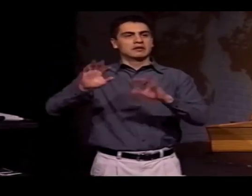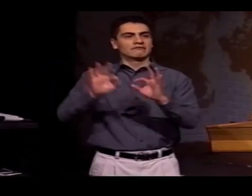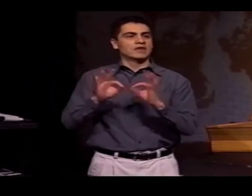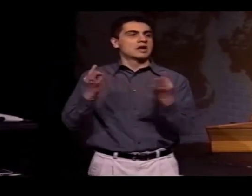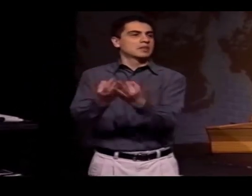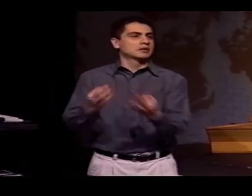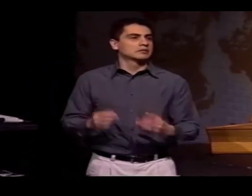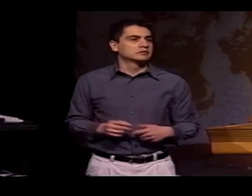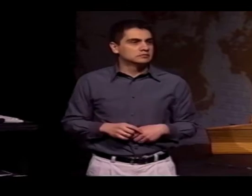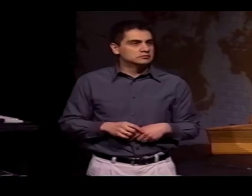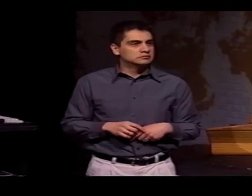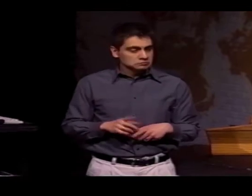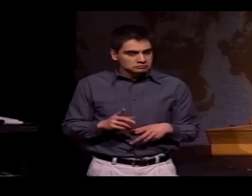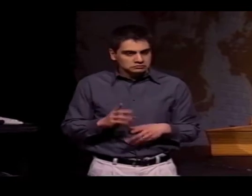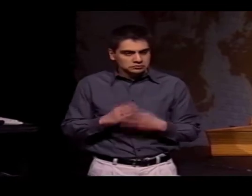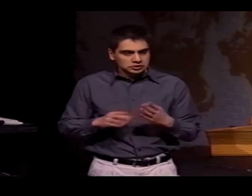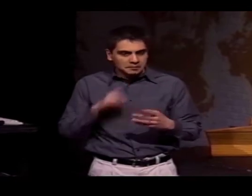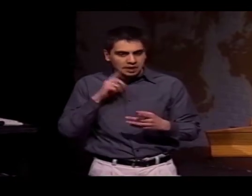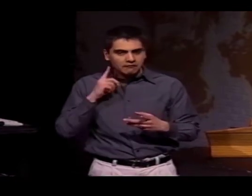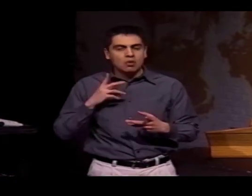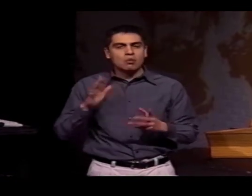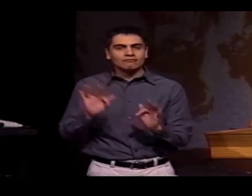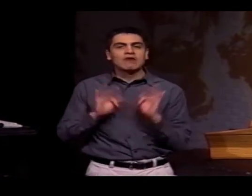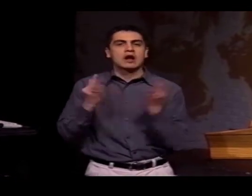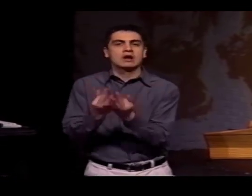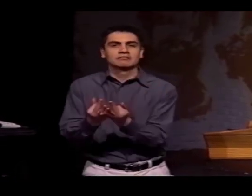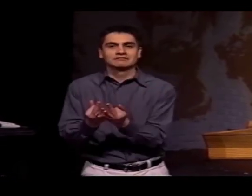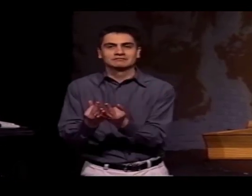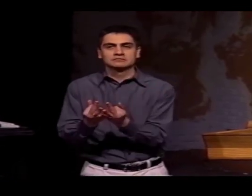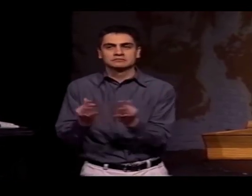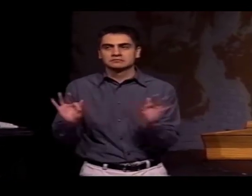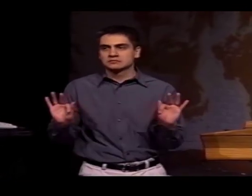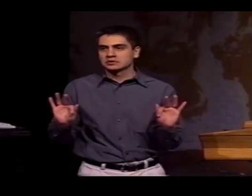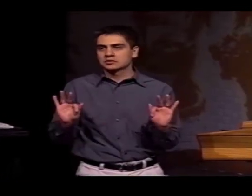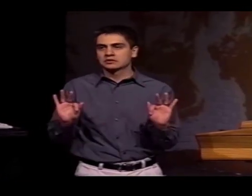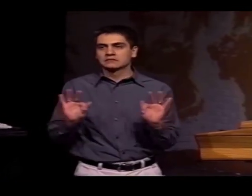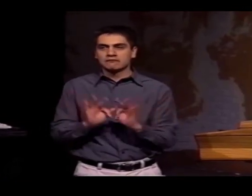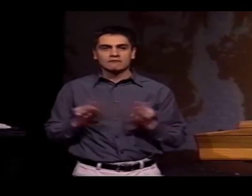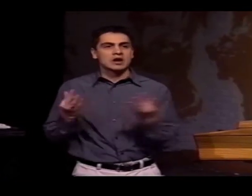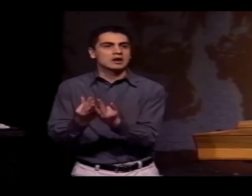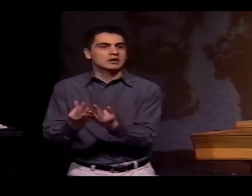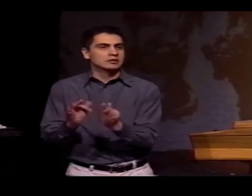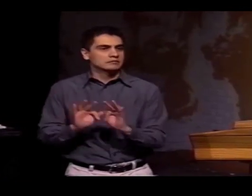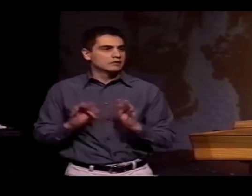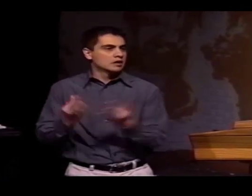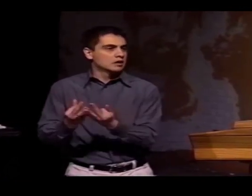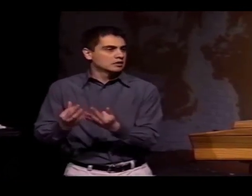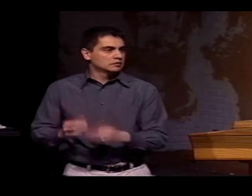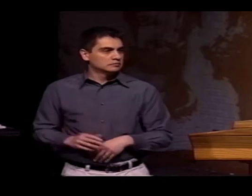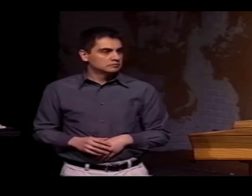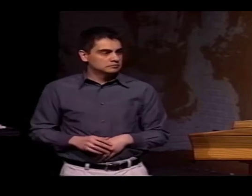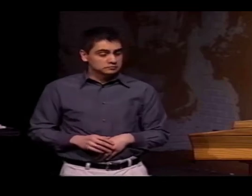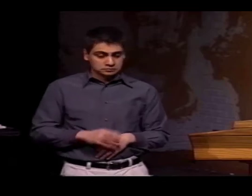AGAIN, THE ASL SIGN FOR "FAMILY." SOME DEAF PEOPLE SAY "FAMILY," BUT THEY HAVE THE "F" HAND SHAPE.